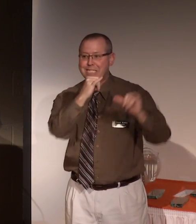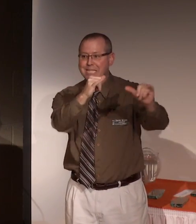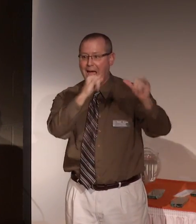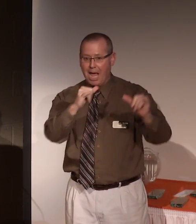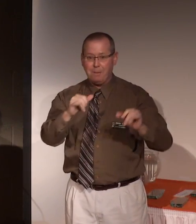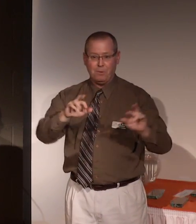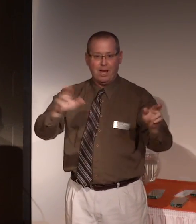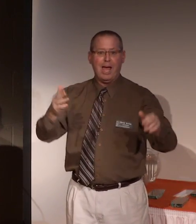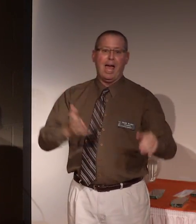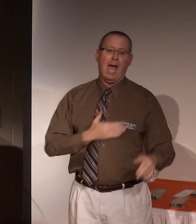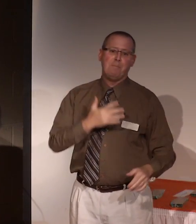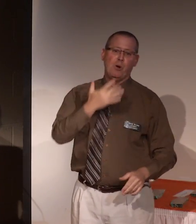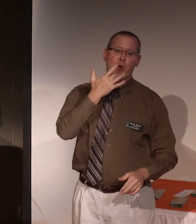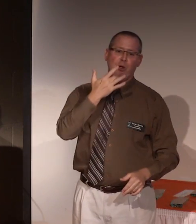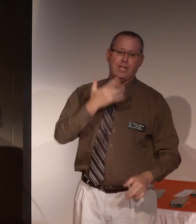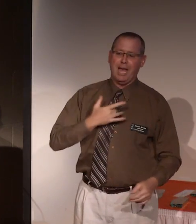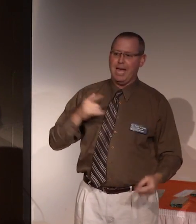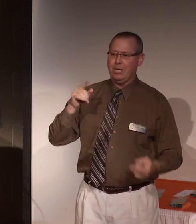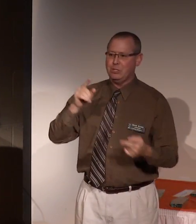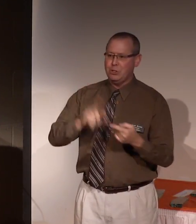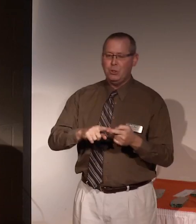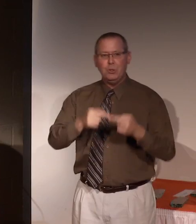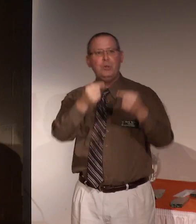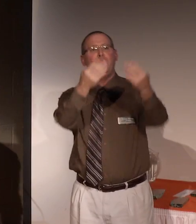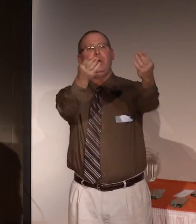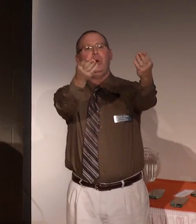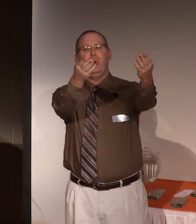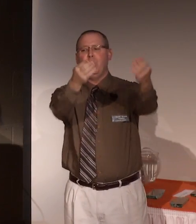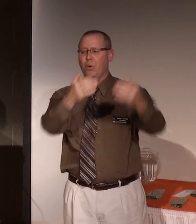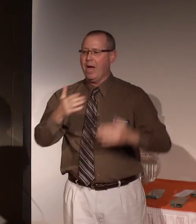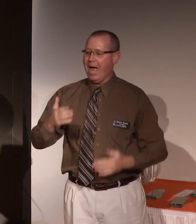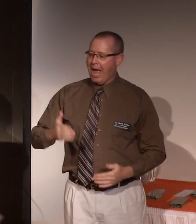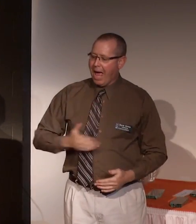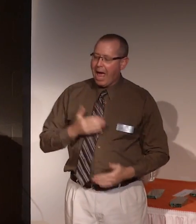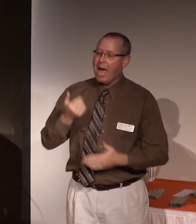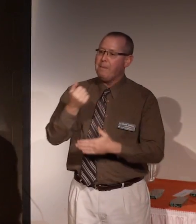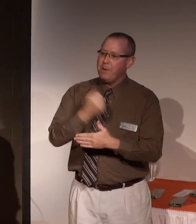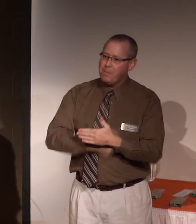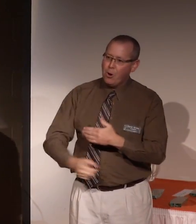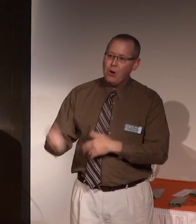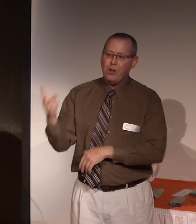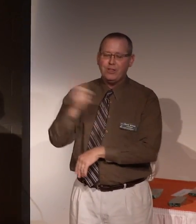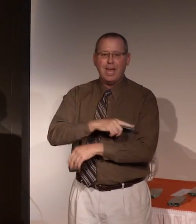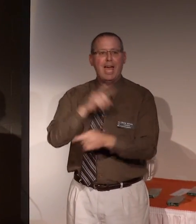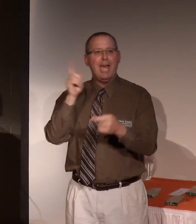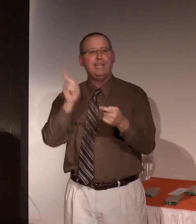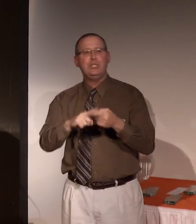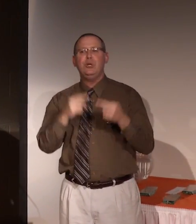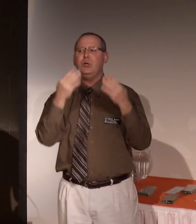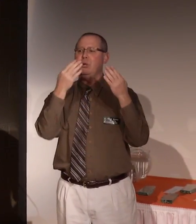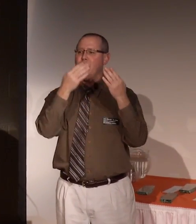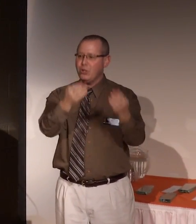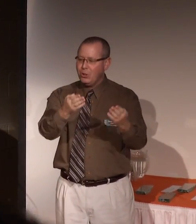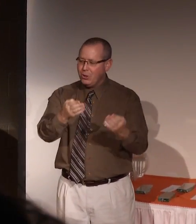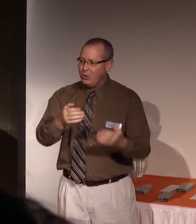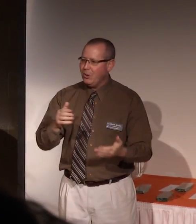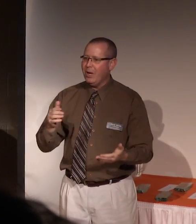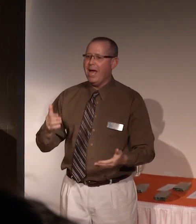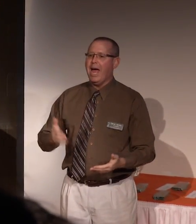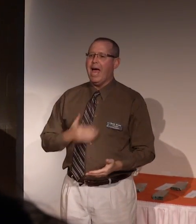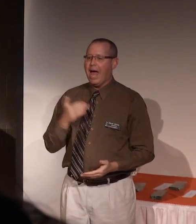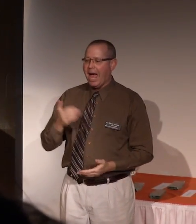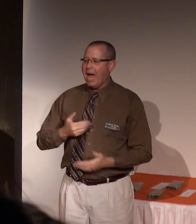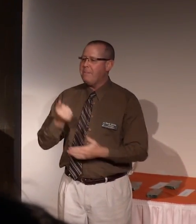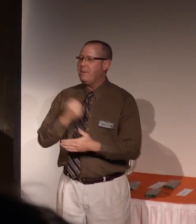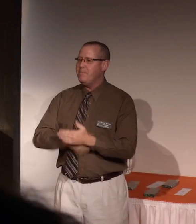(singing) Happy birthday to you, happy birthday to you, happy